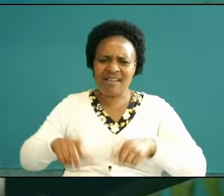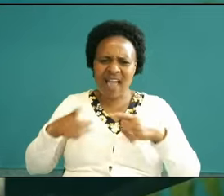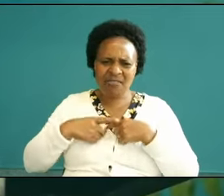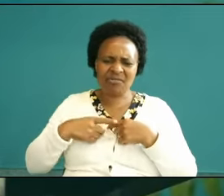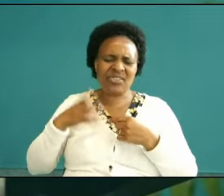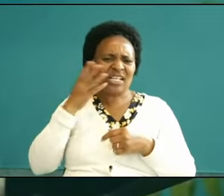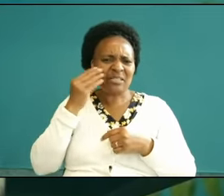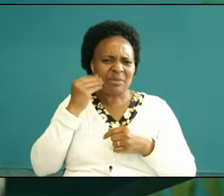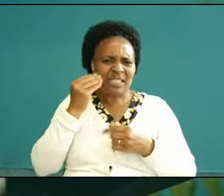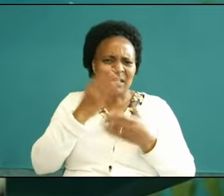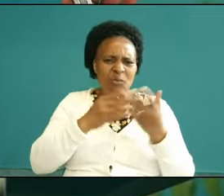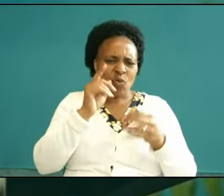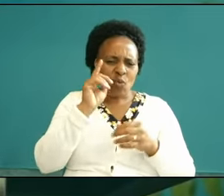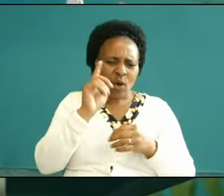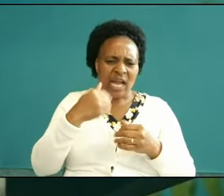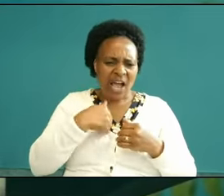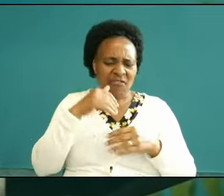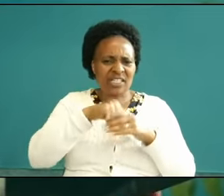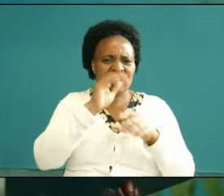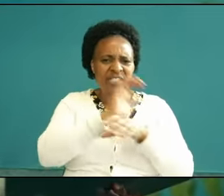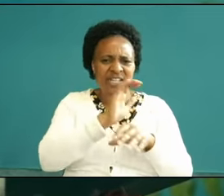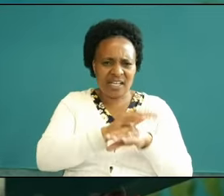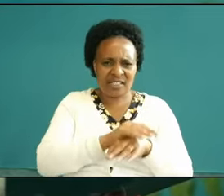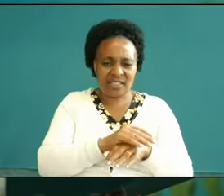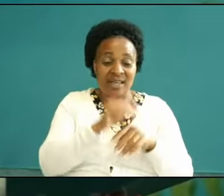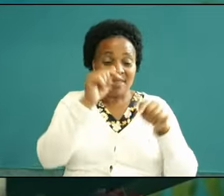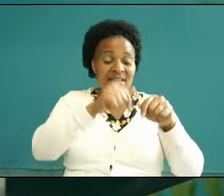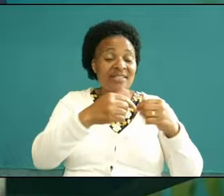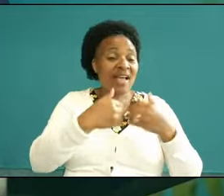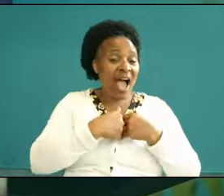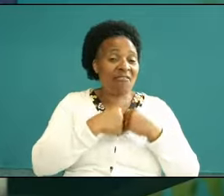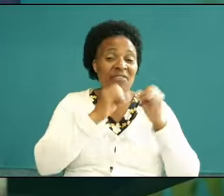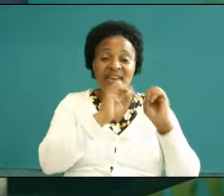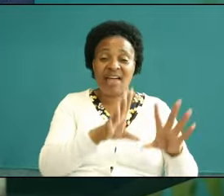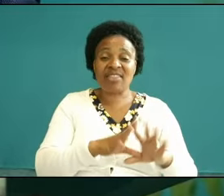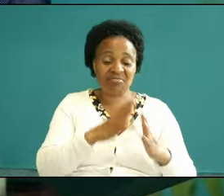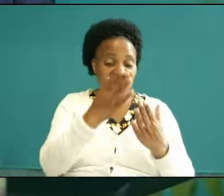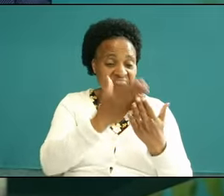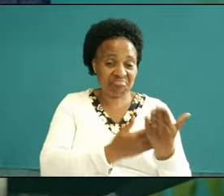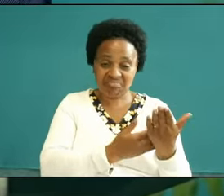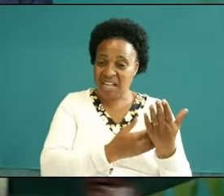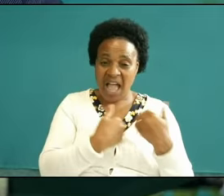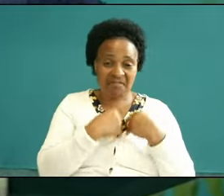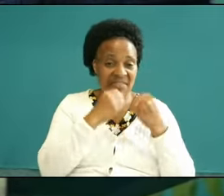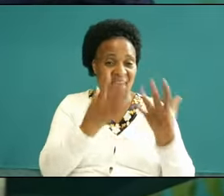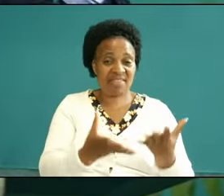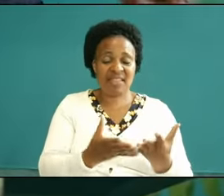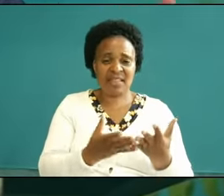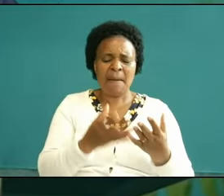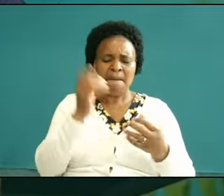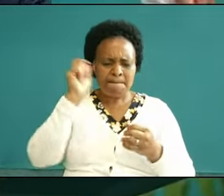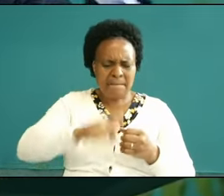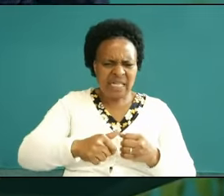in serving the church that avails nothing you must be broken before the spirit of God and absolutely